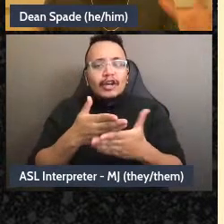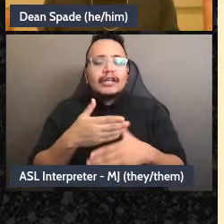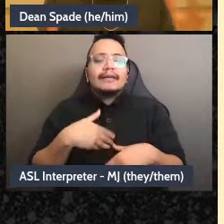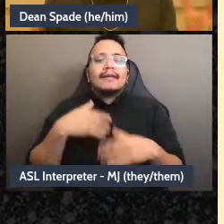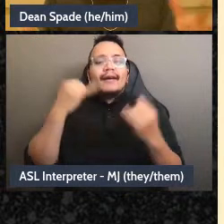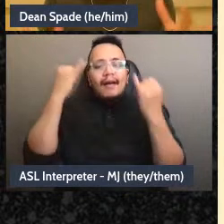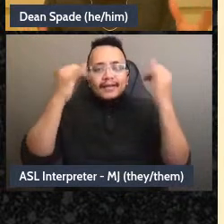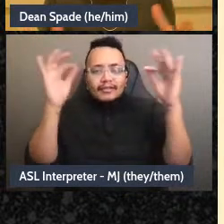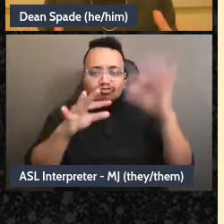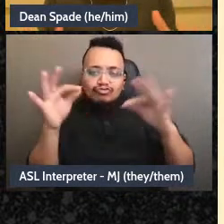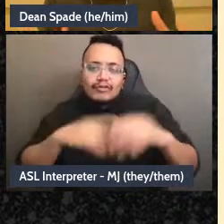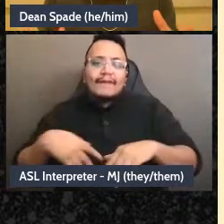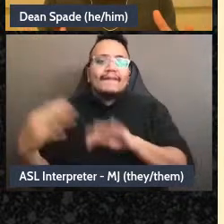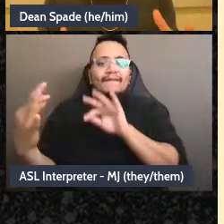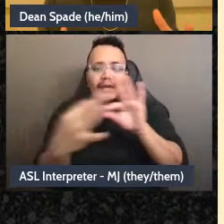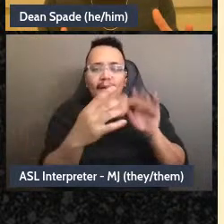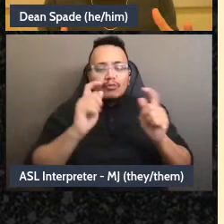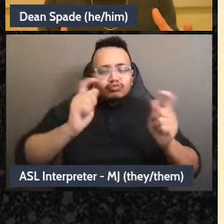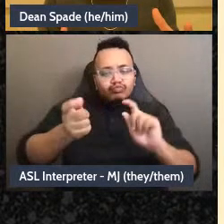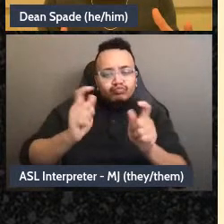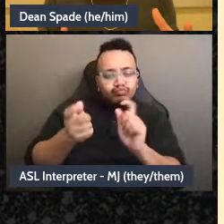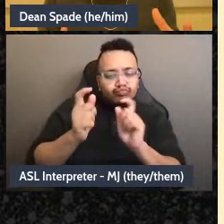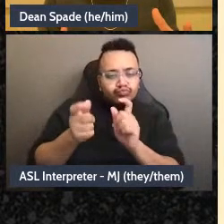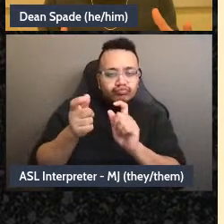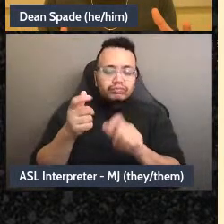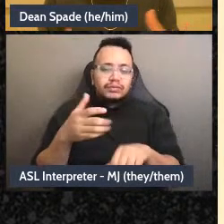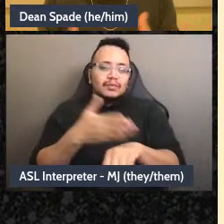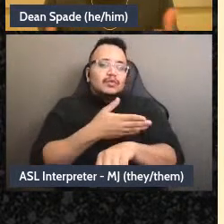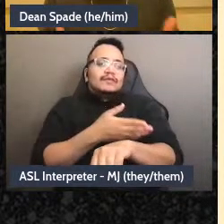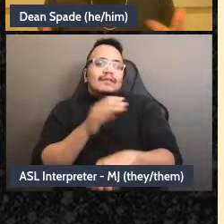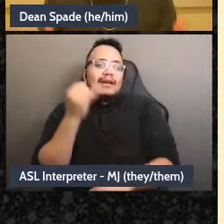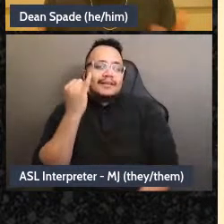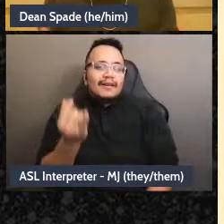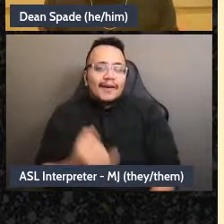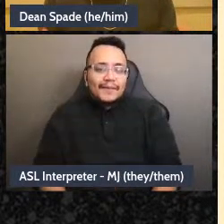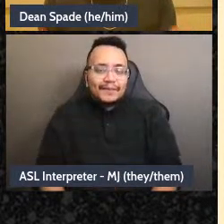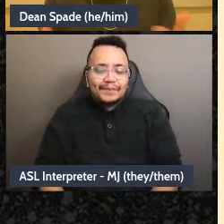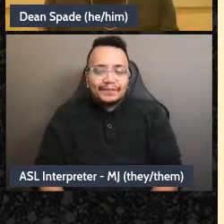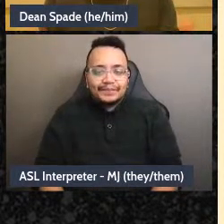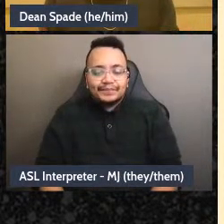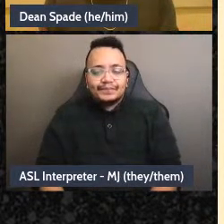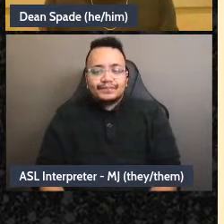by everybody's at-best ideas” And then when it gets to a place that we can all live with